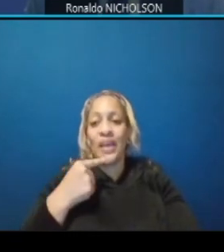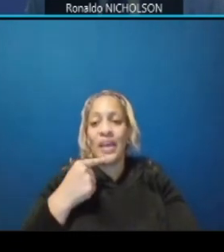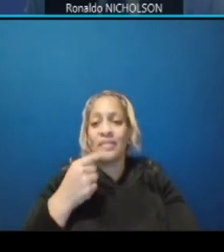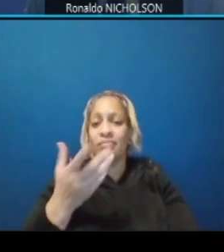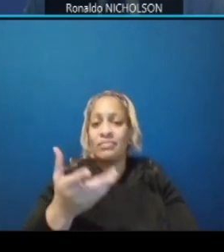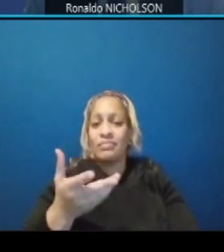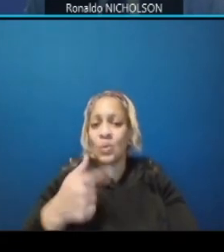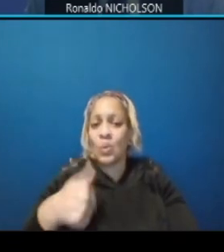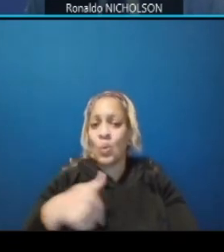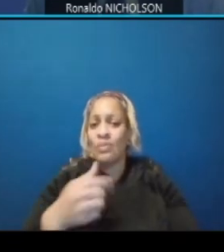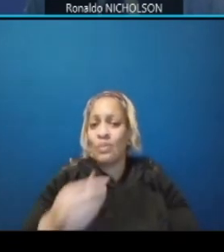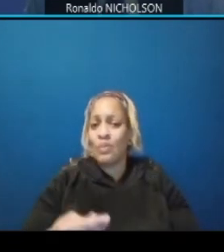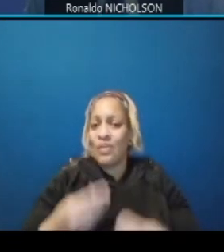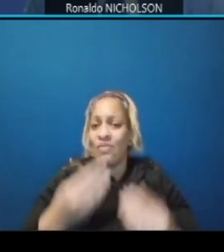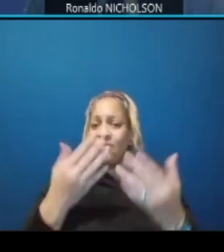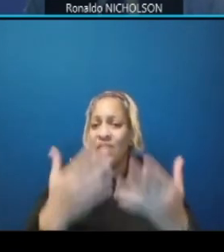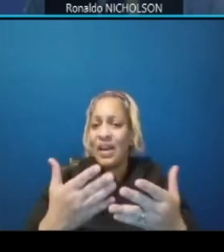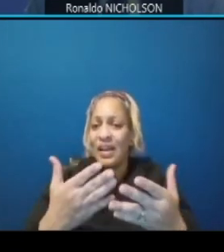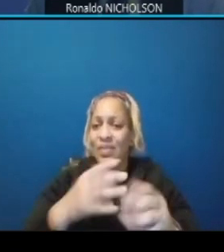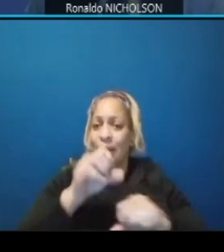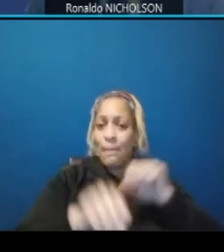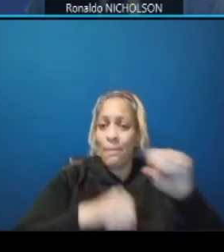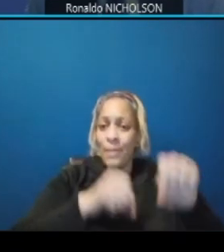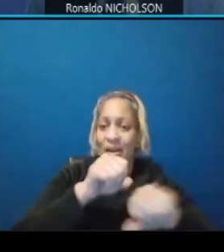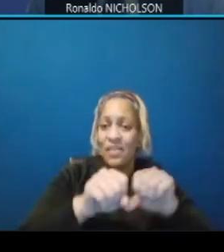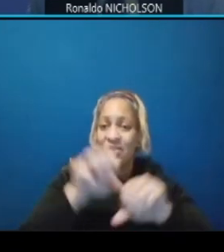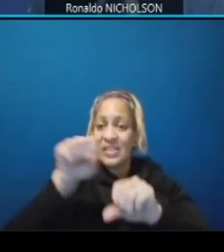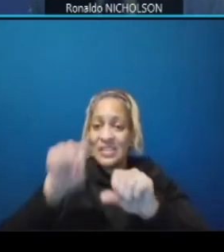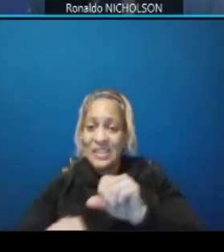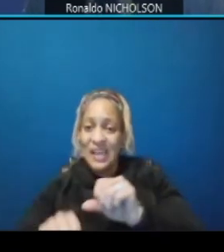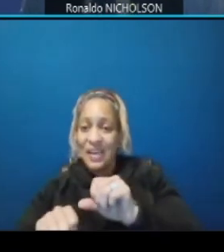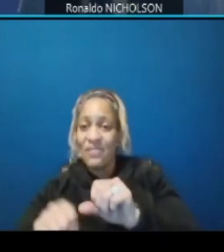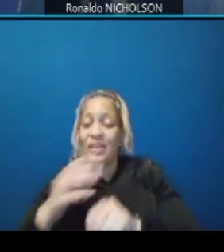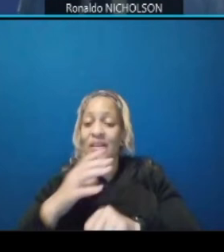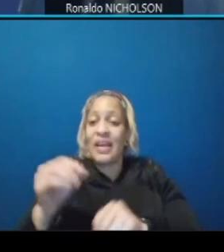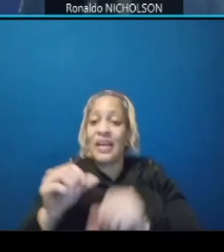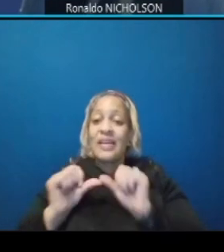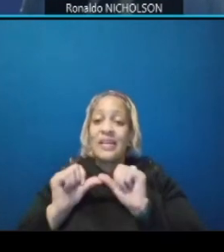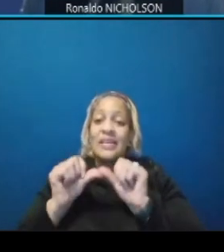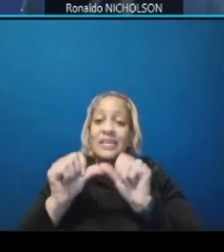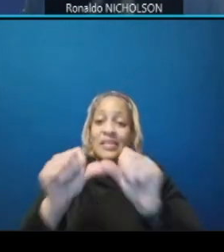biking facility on the south side and continuous sidewalk is six feet on the north side